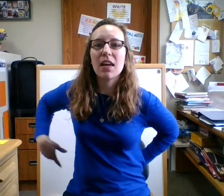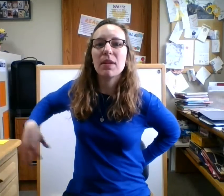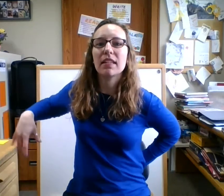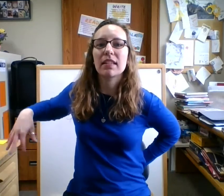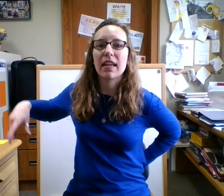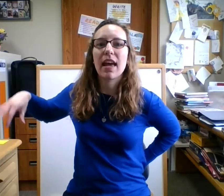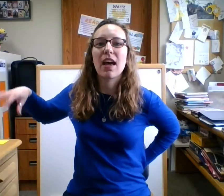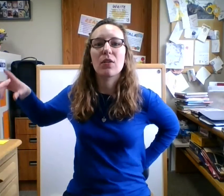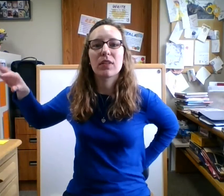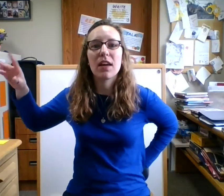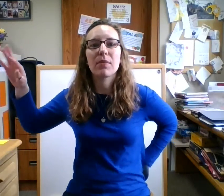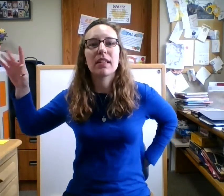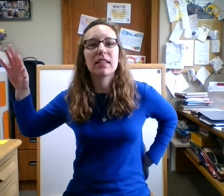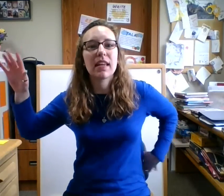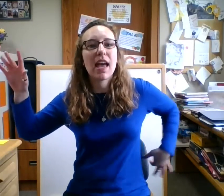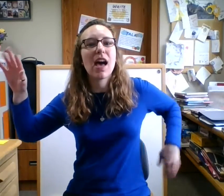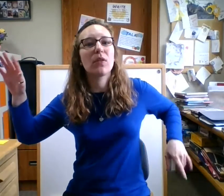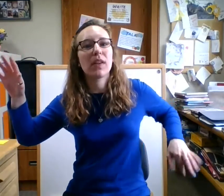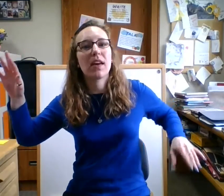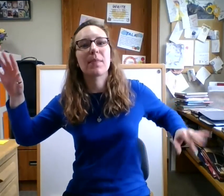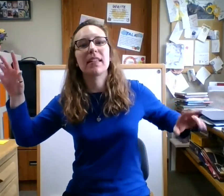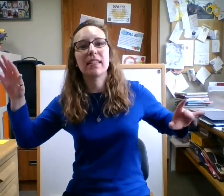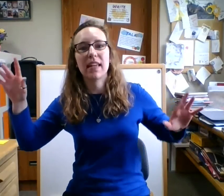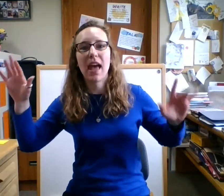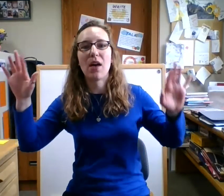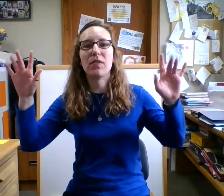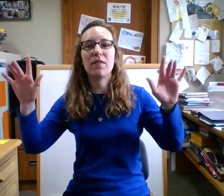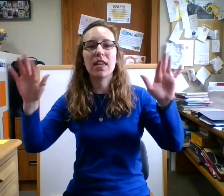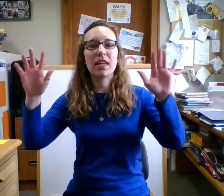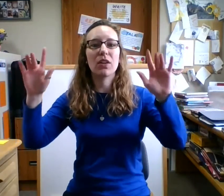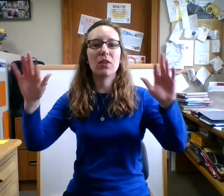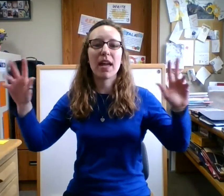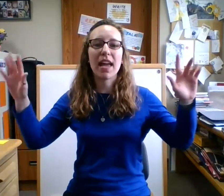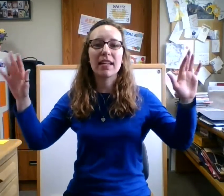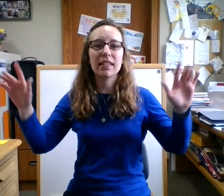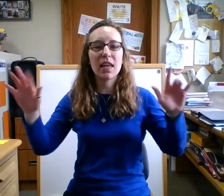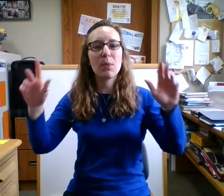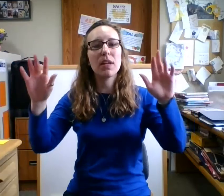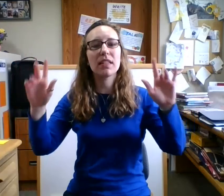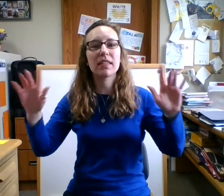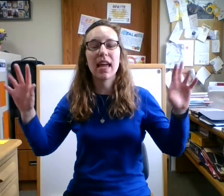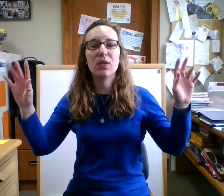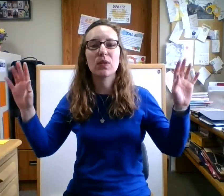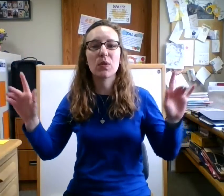coming to town coming to town to town being their band is coming to town so